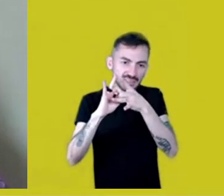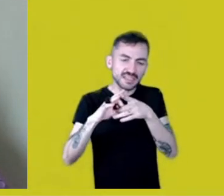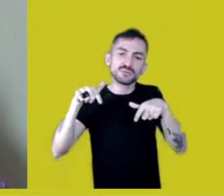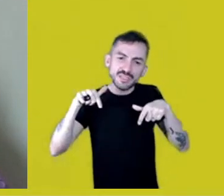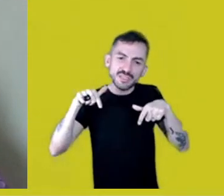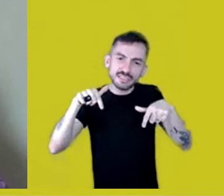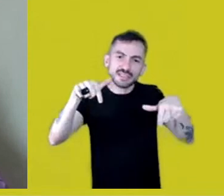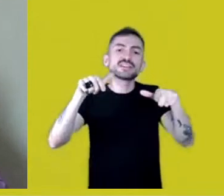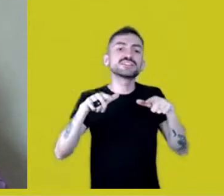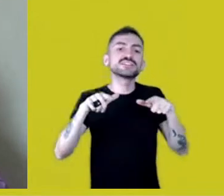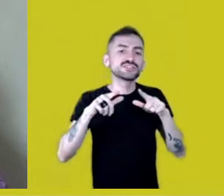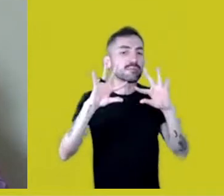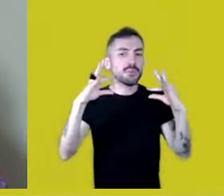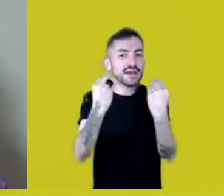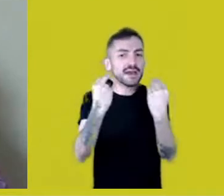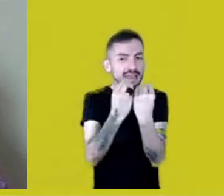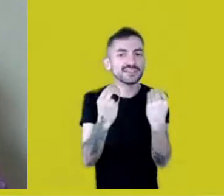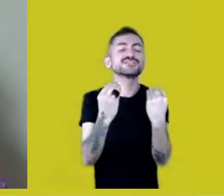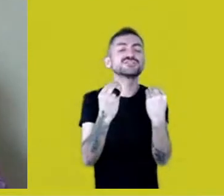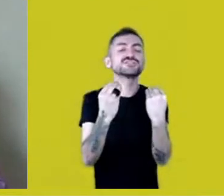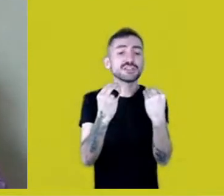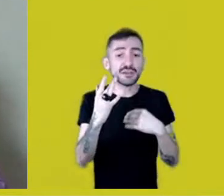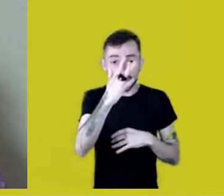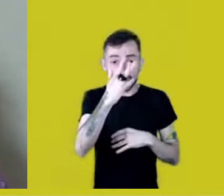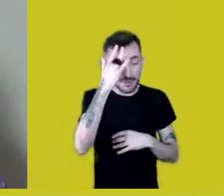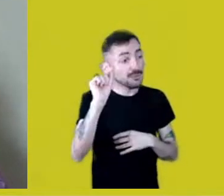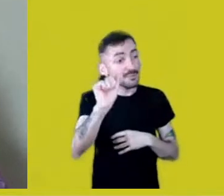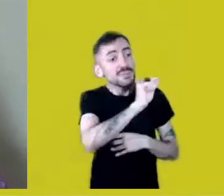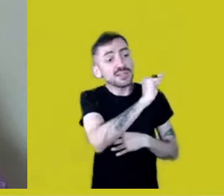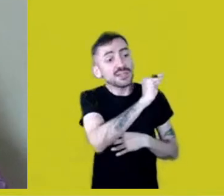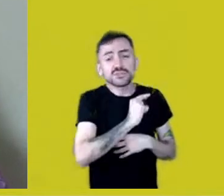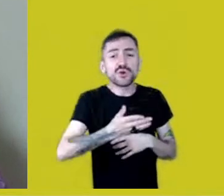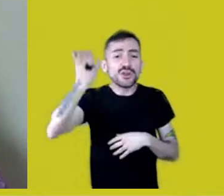people I’ve been talking to during this whole process